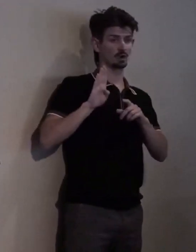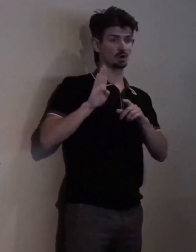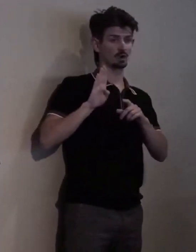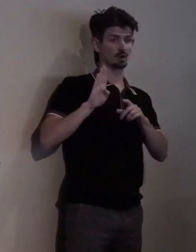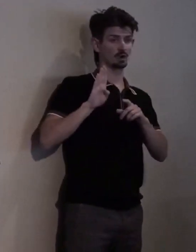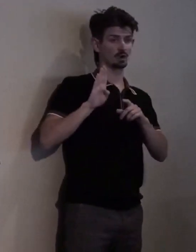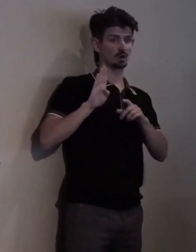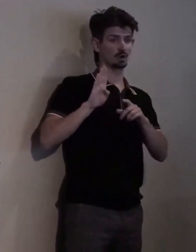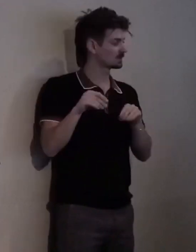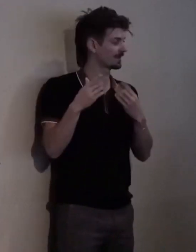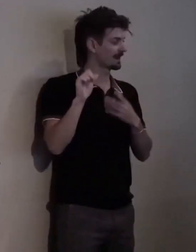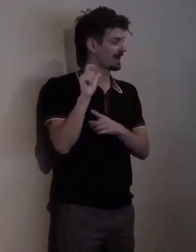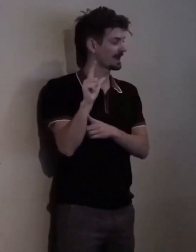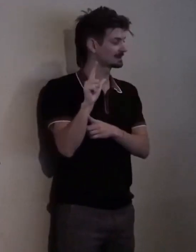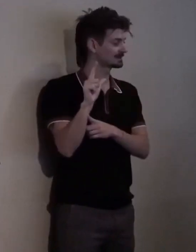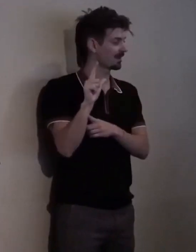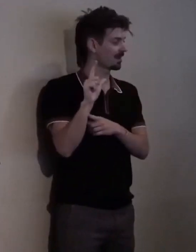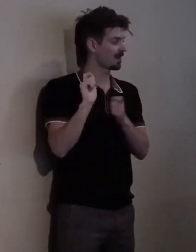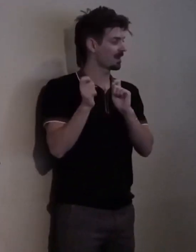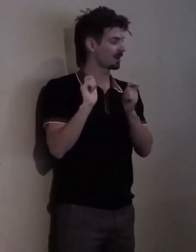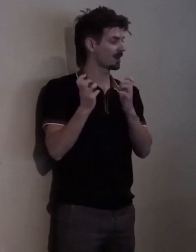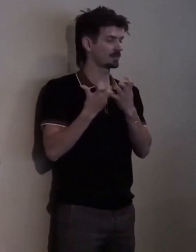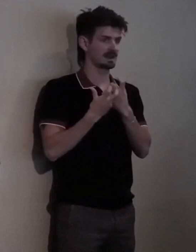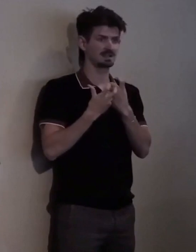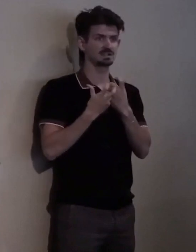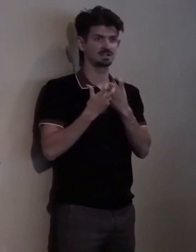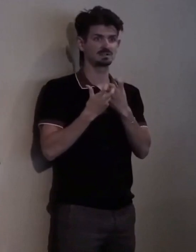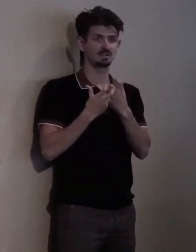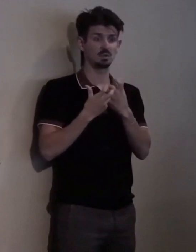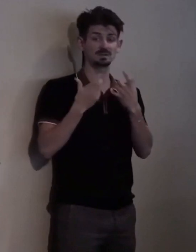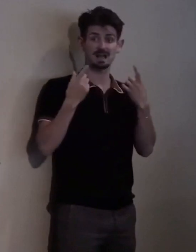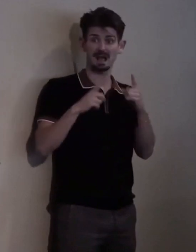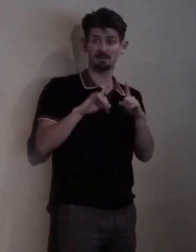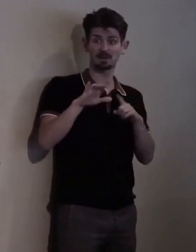that has caused the woman to have her kids taken away needs to be sued.